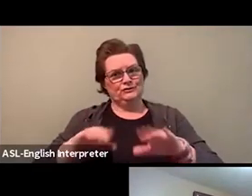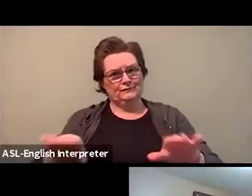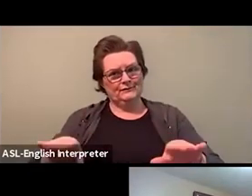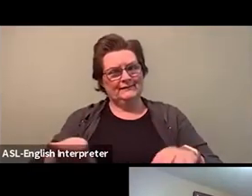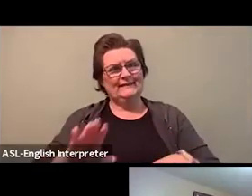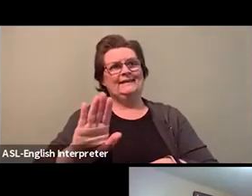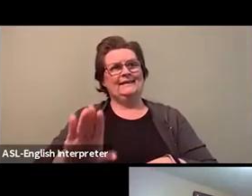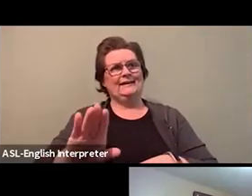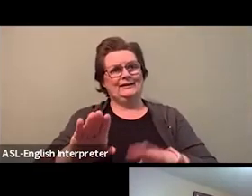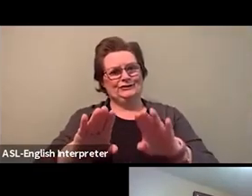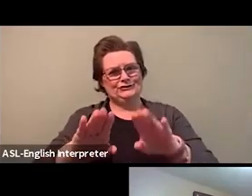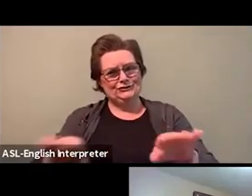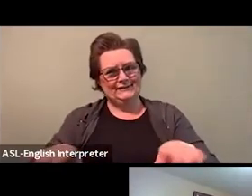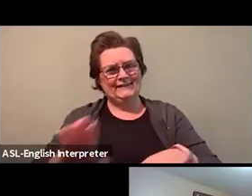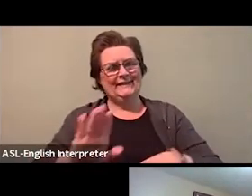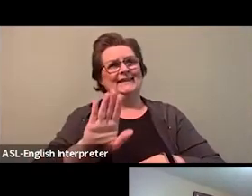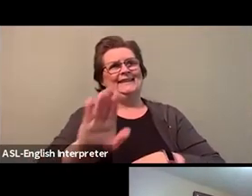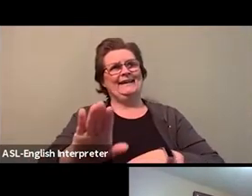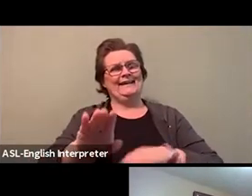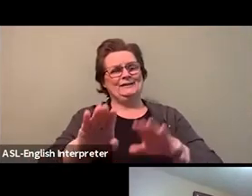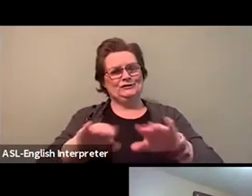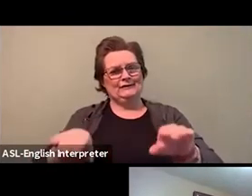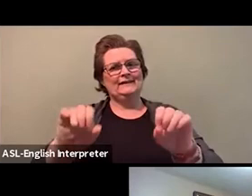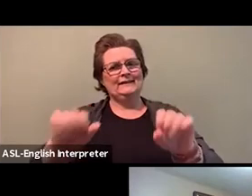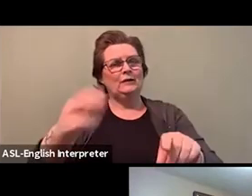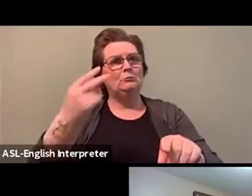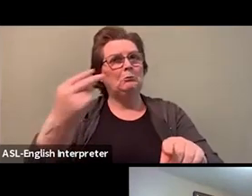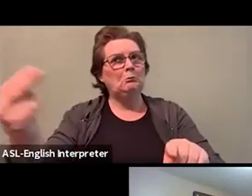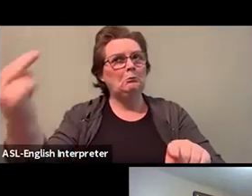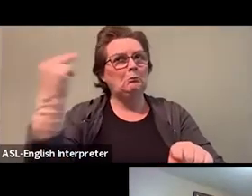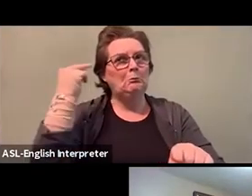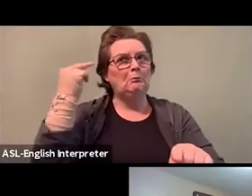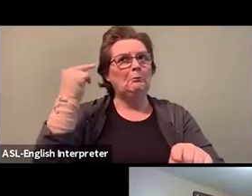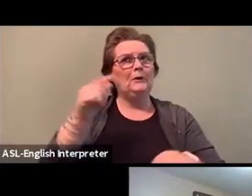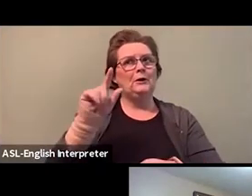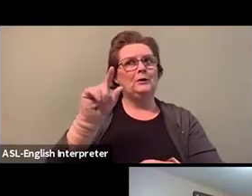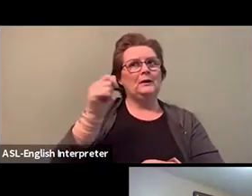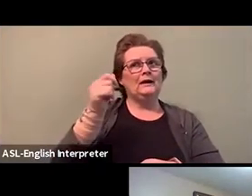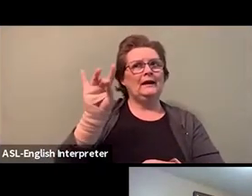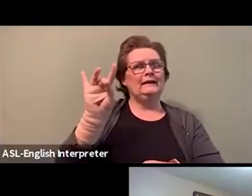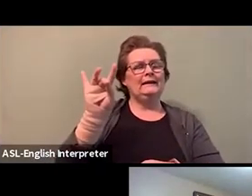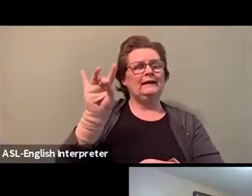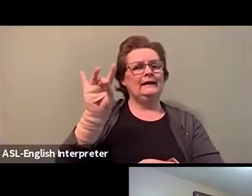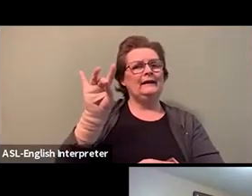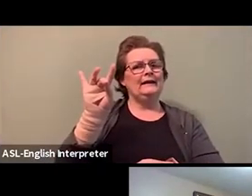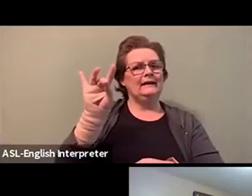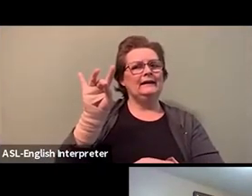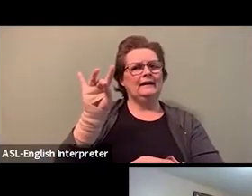We made historical moves in moving our CUPE agenda forward in a positive way